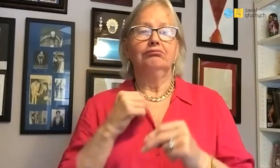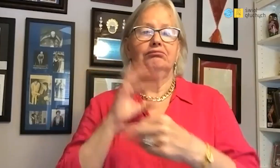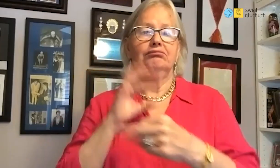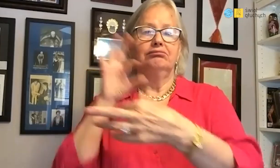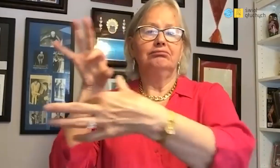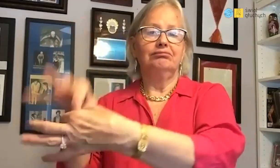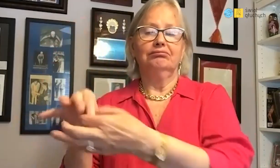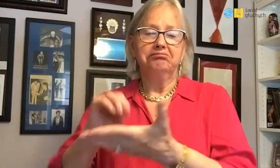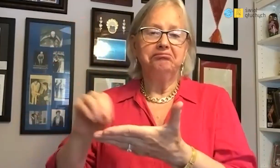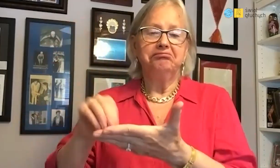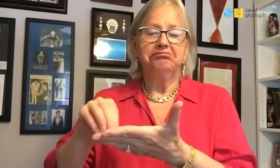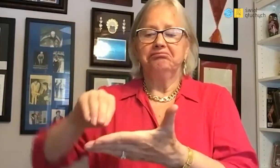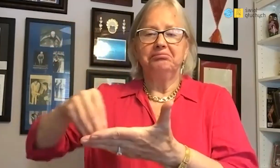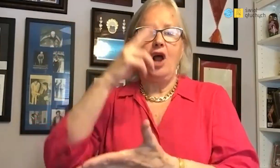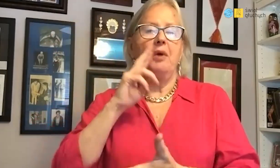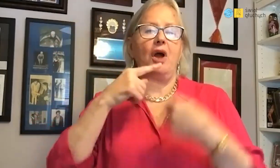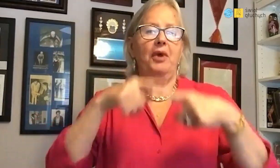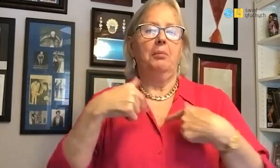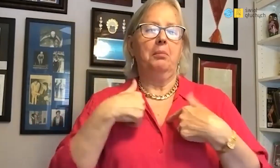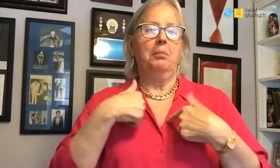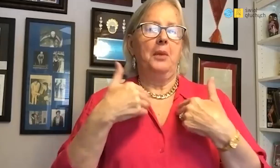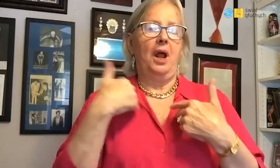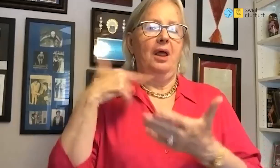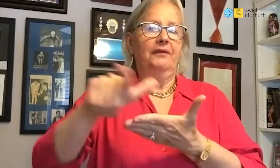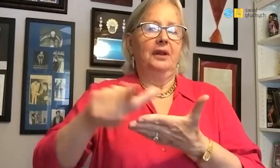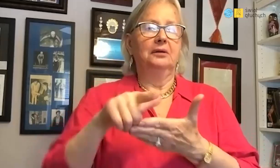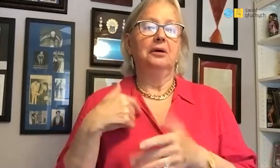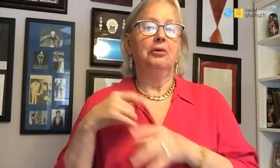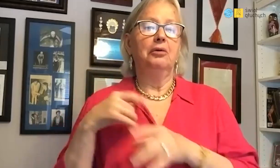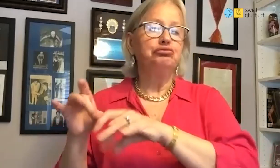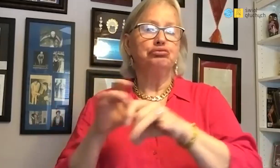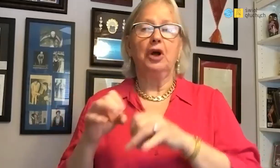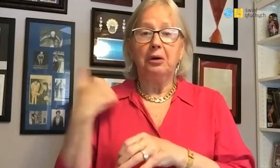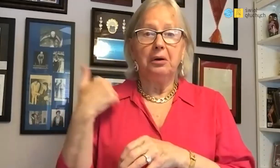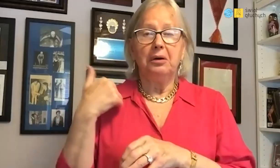I joined the club. They signed the papers that they are responsible for me. I was only 12 years old. It started with running.